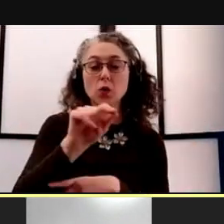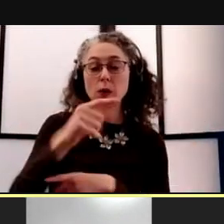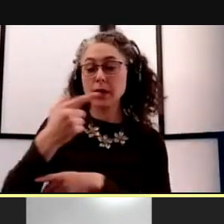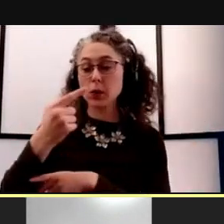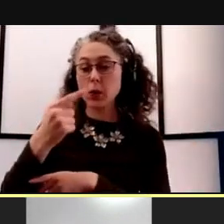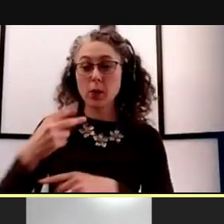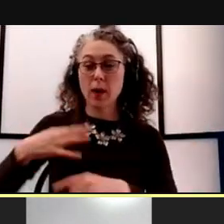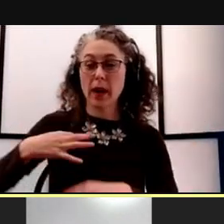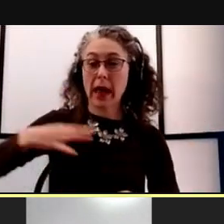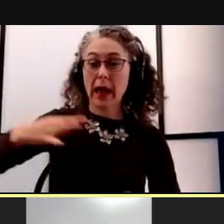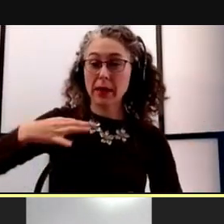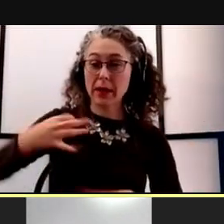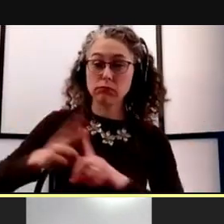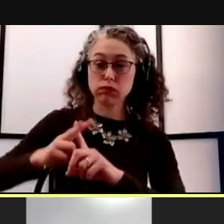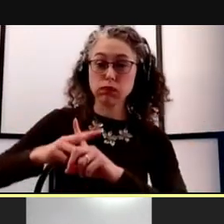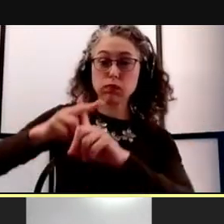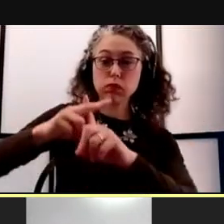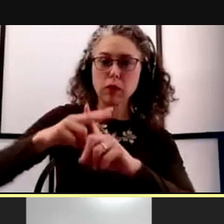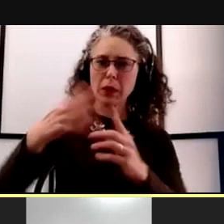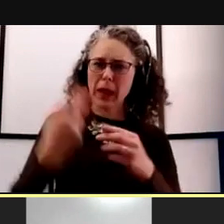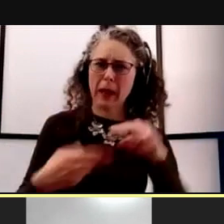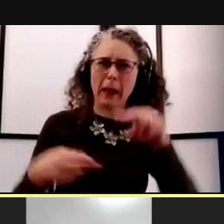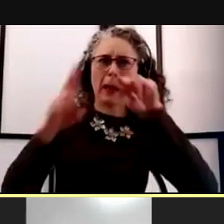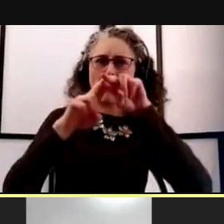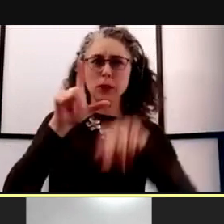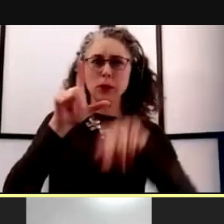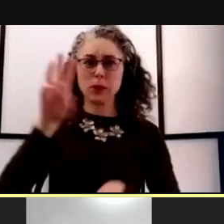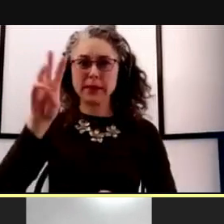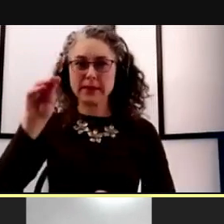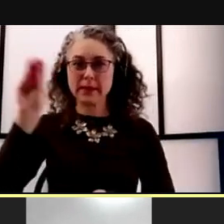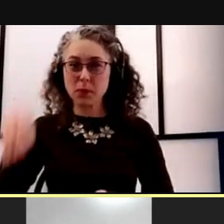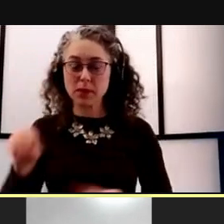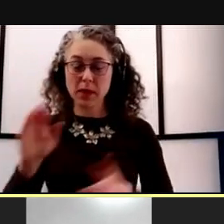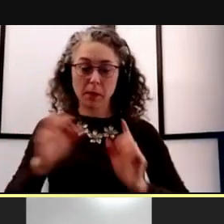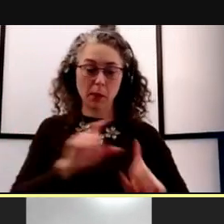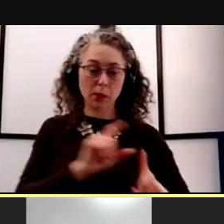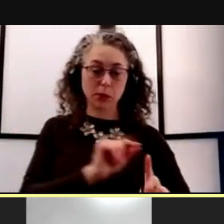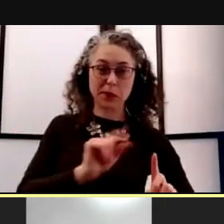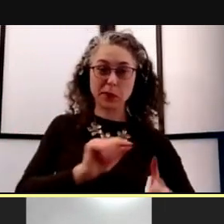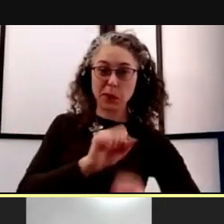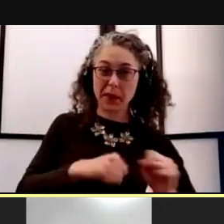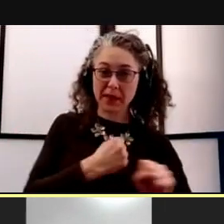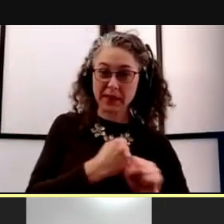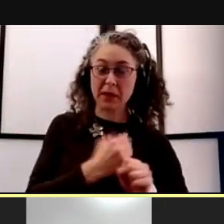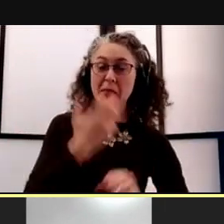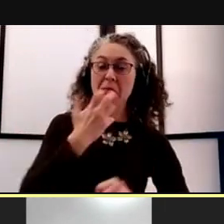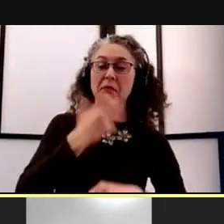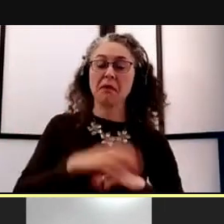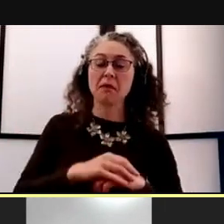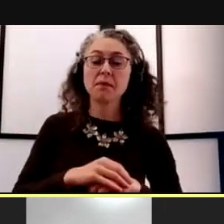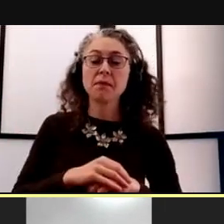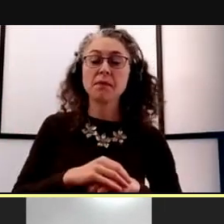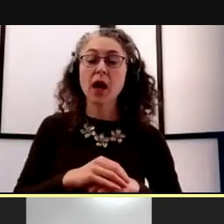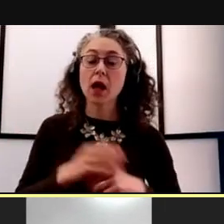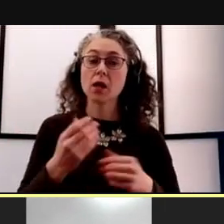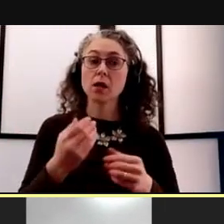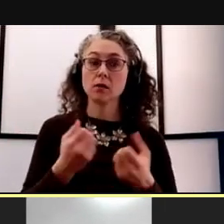up about 26% compared to 2020. Our current enrollment also remains steady.